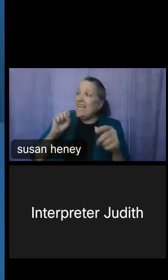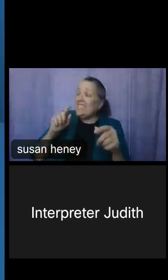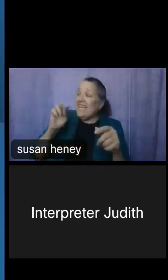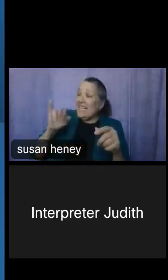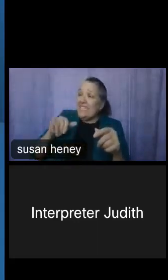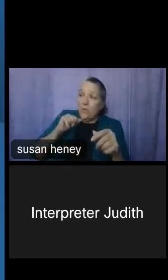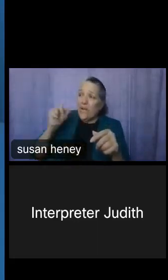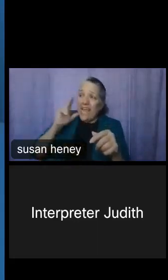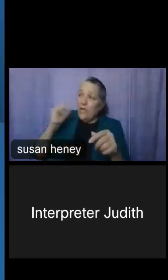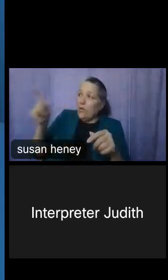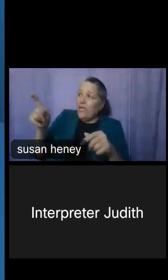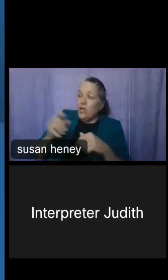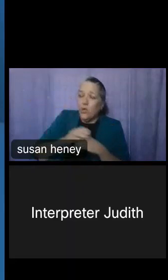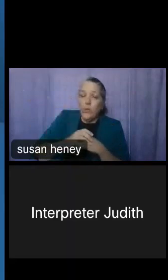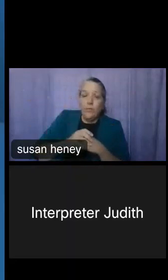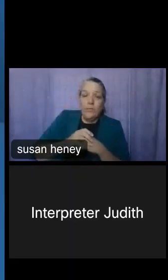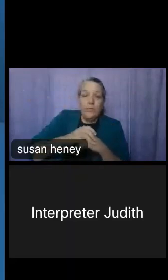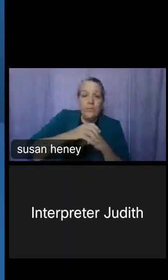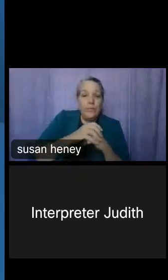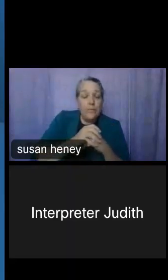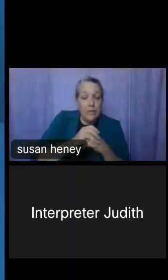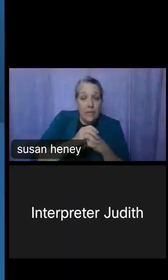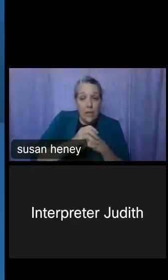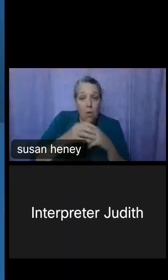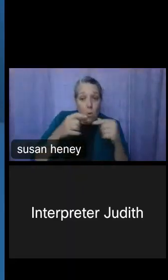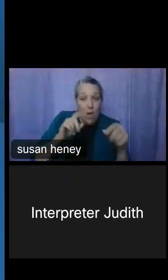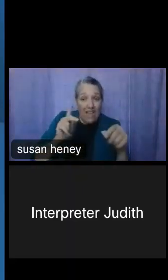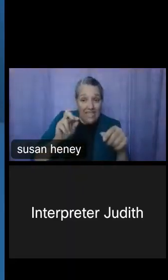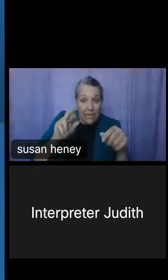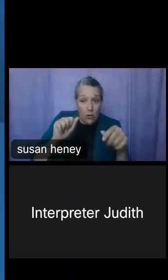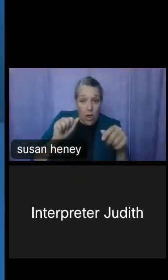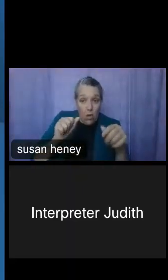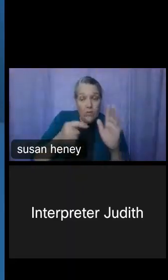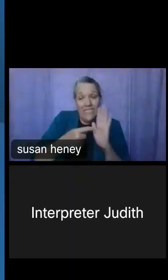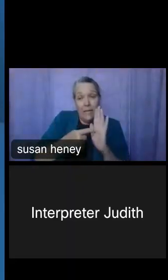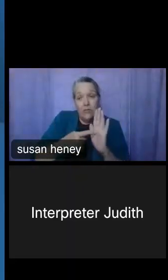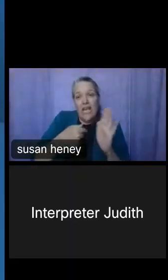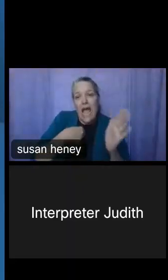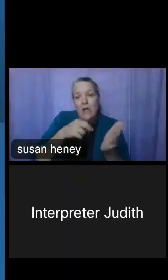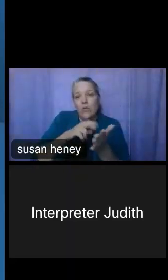While Kira was doing her demonstration, I went and I researched the question on margins